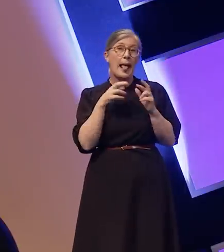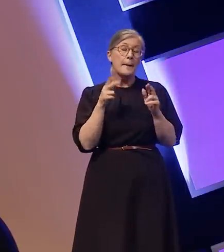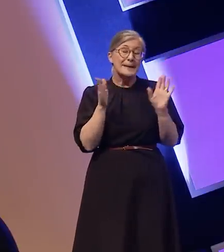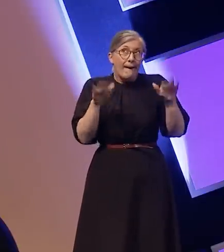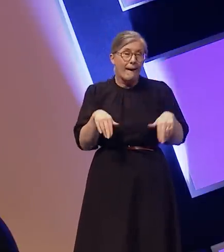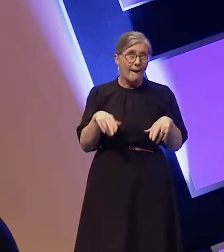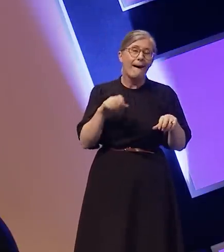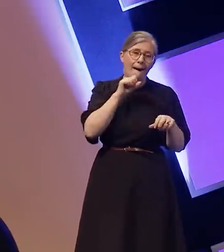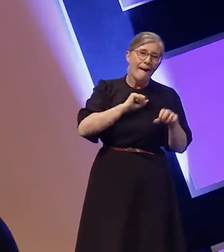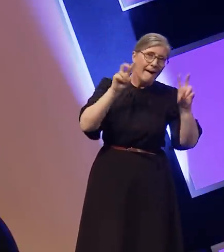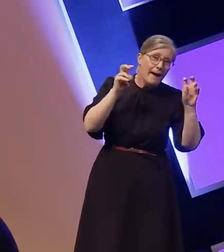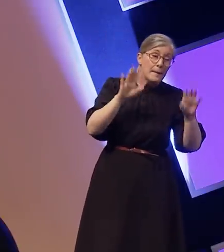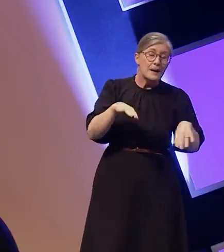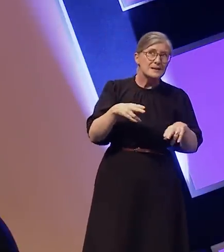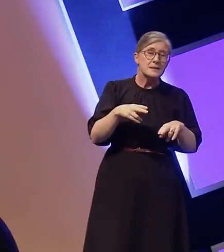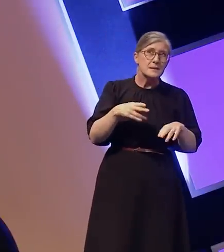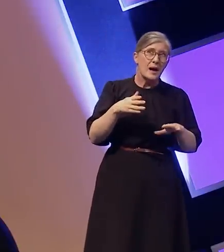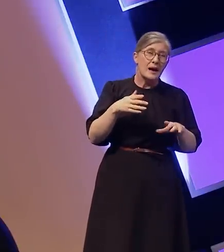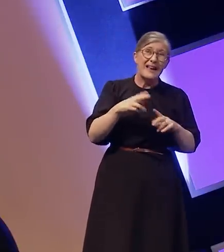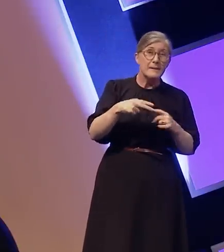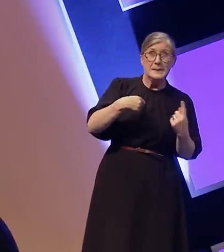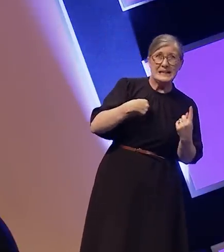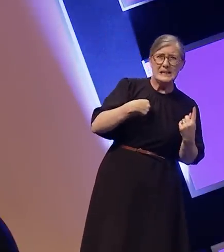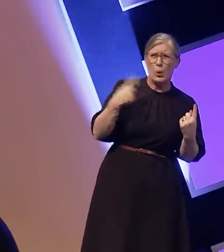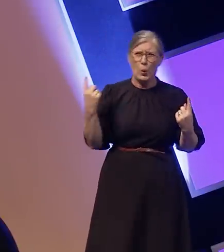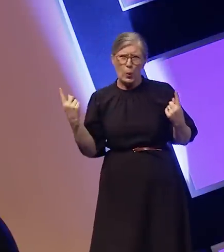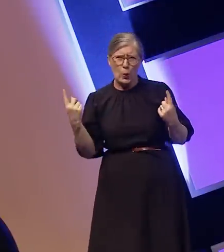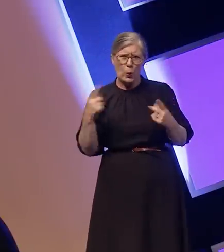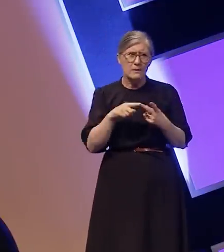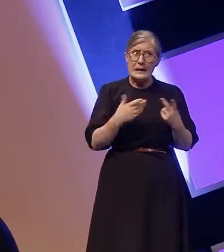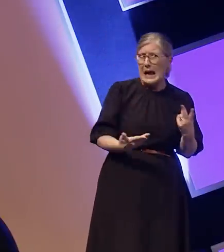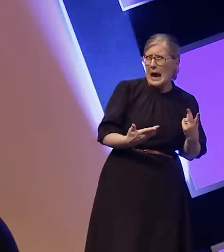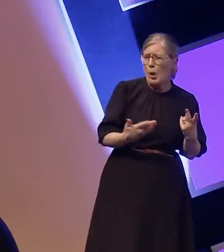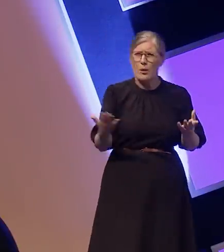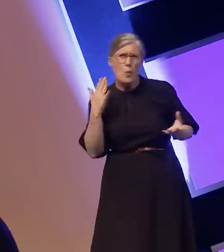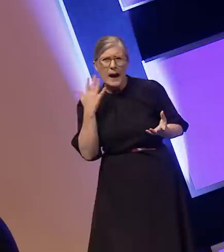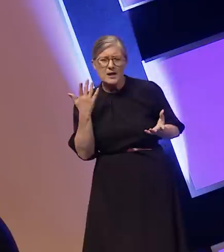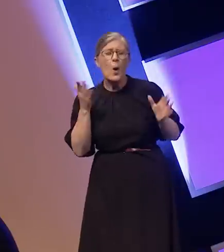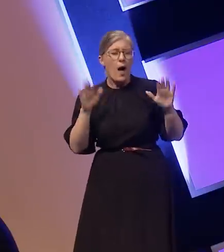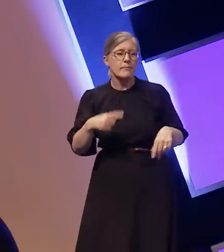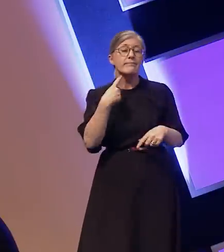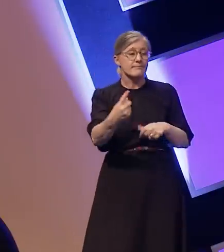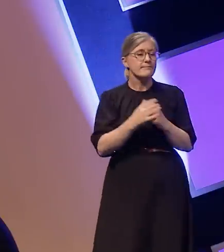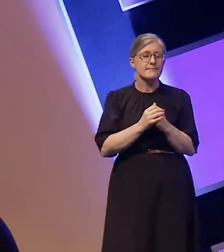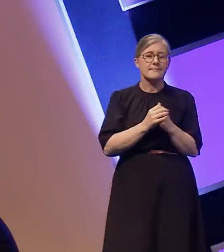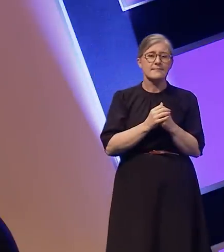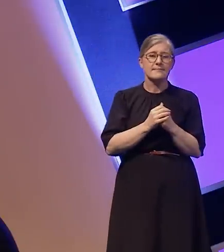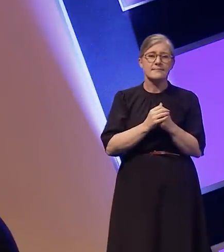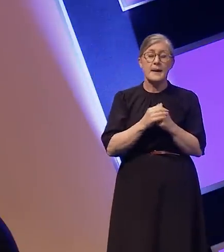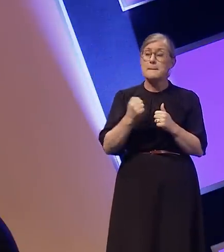if it not me then who? If it not now then when? My journey so far han't always been easy